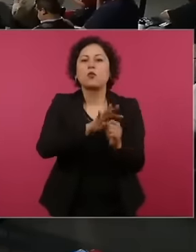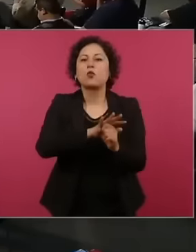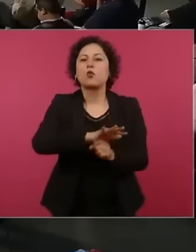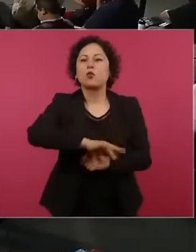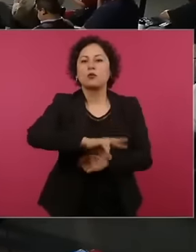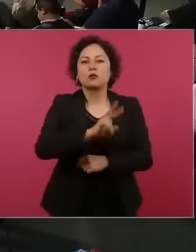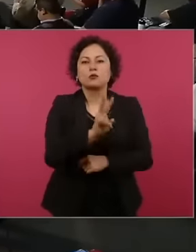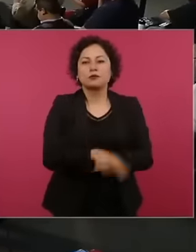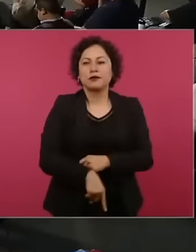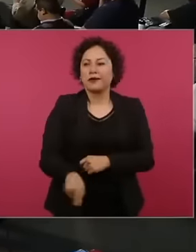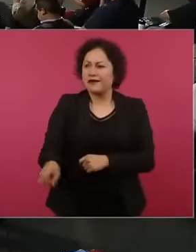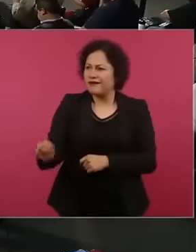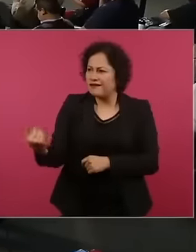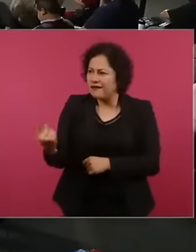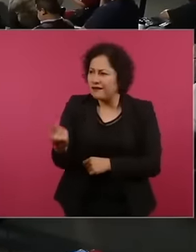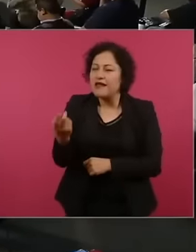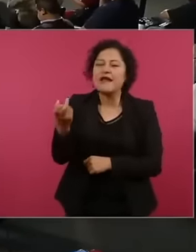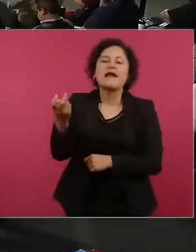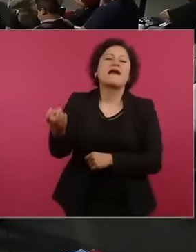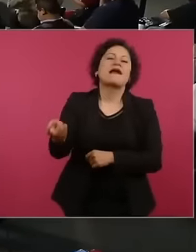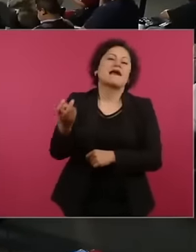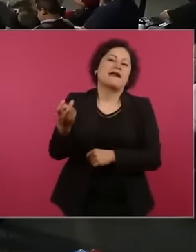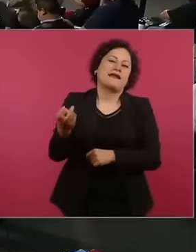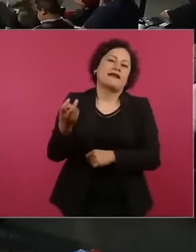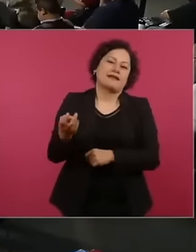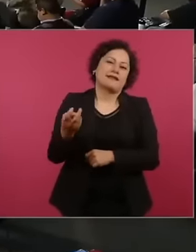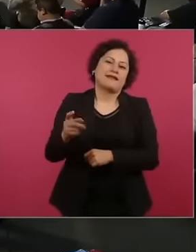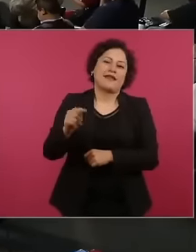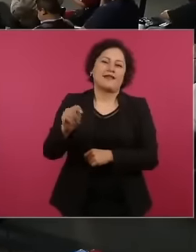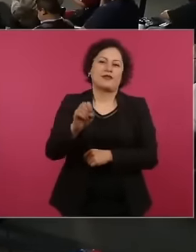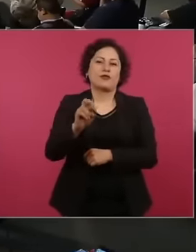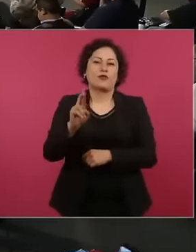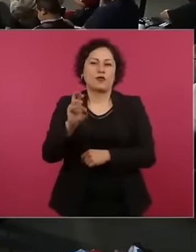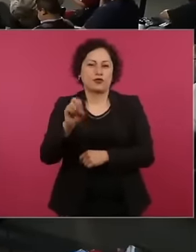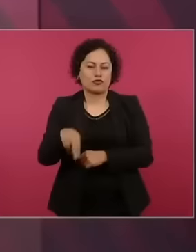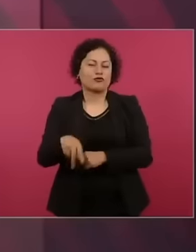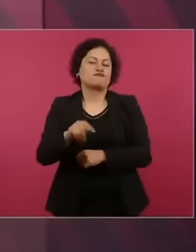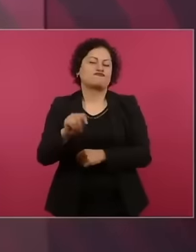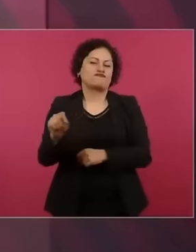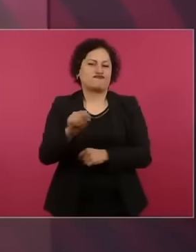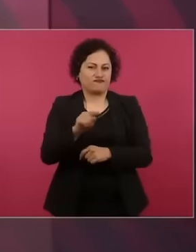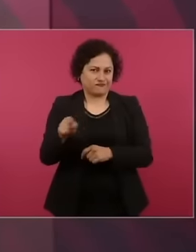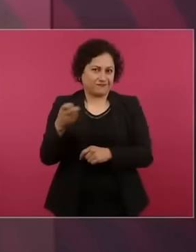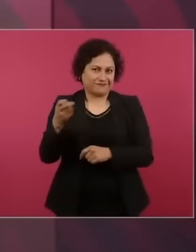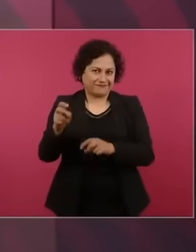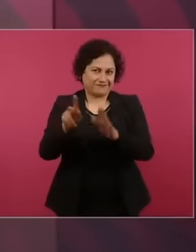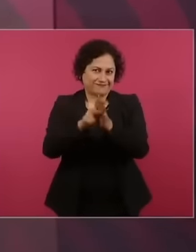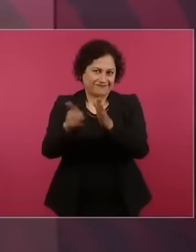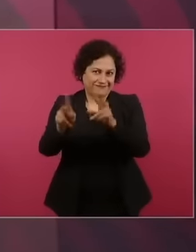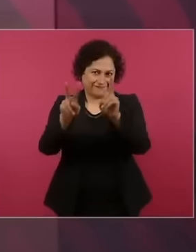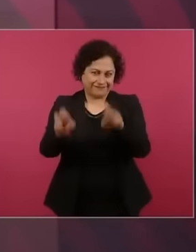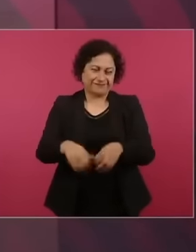Torreón learn to watch